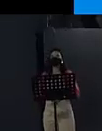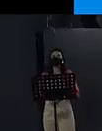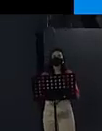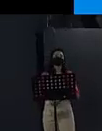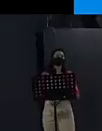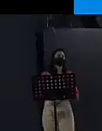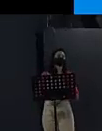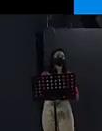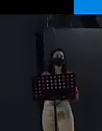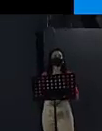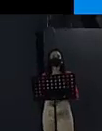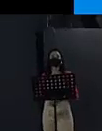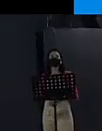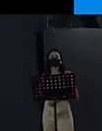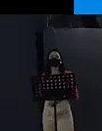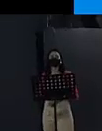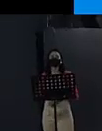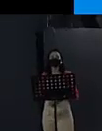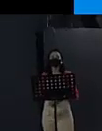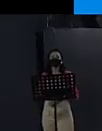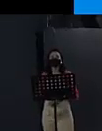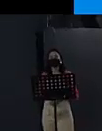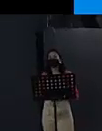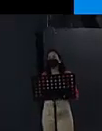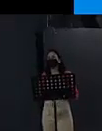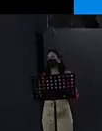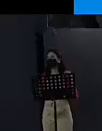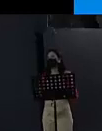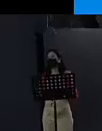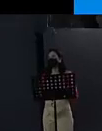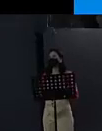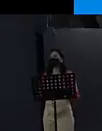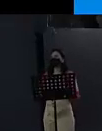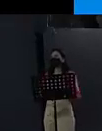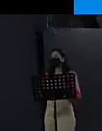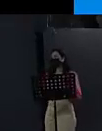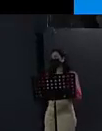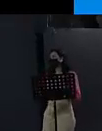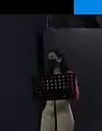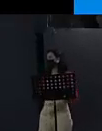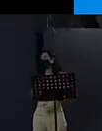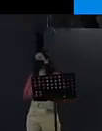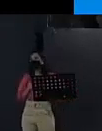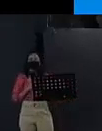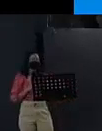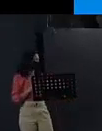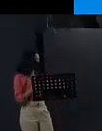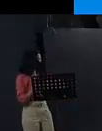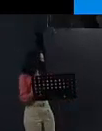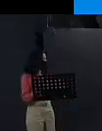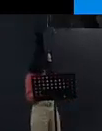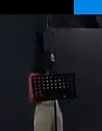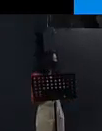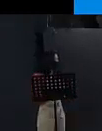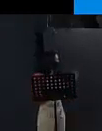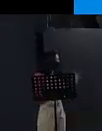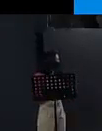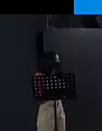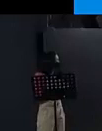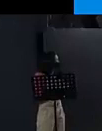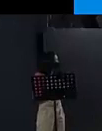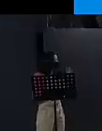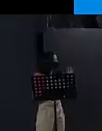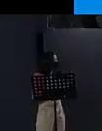here maybe when we say nature-based solutions it's a bit abstract